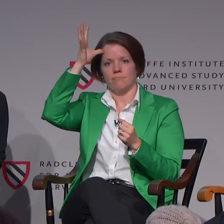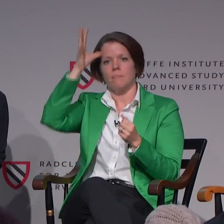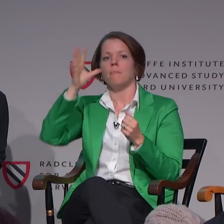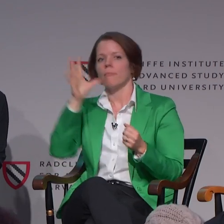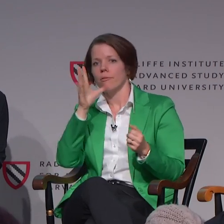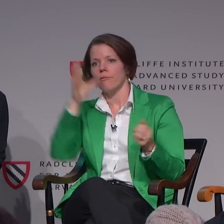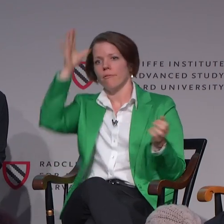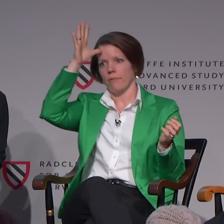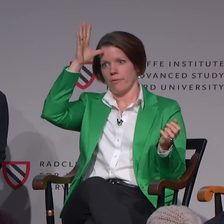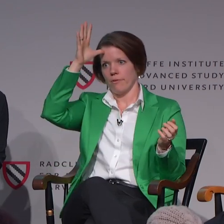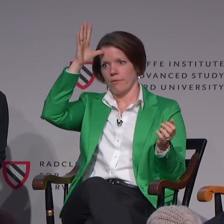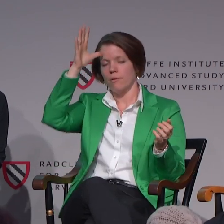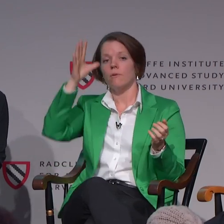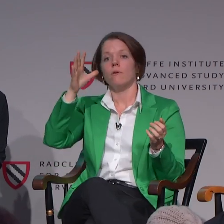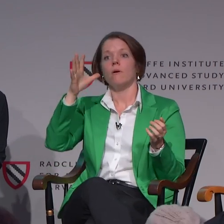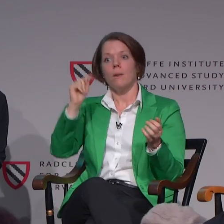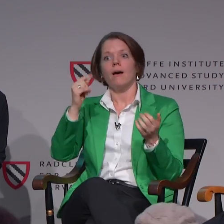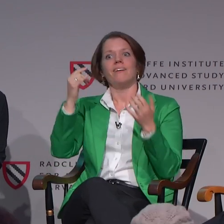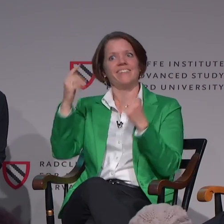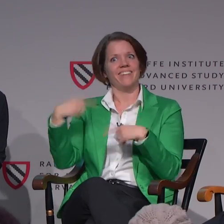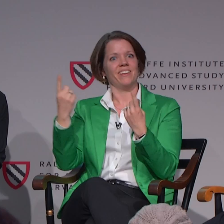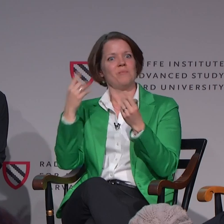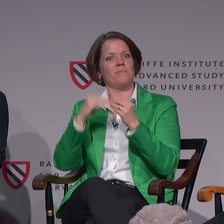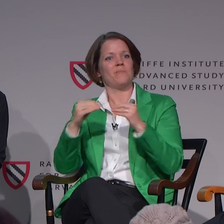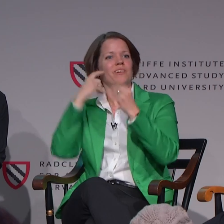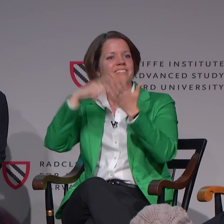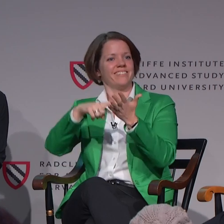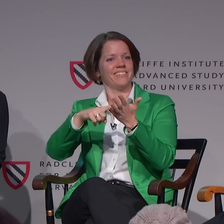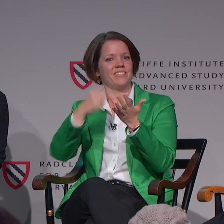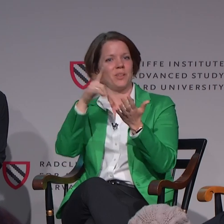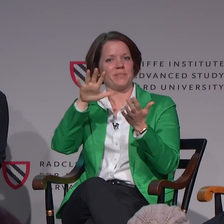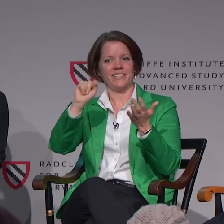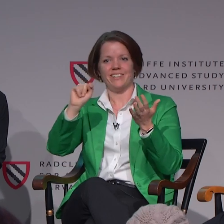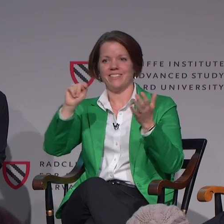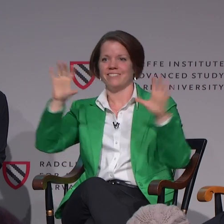So the sign as we talked about mother or father, mom or dad,